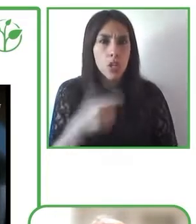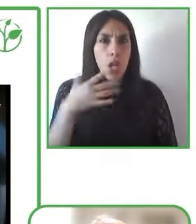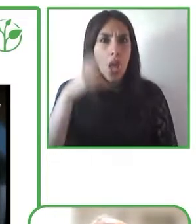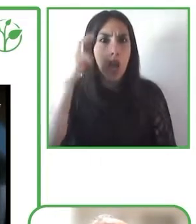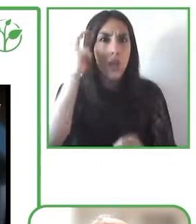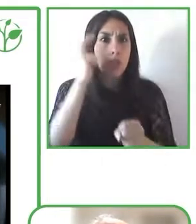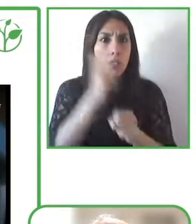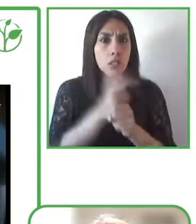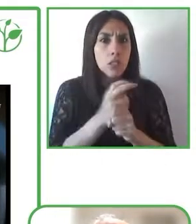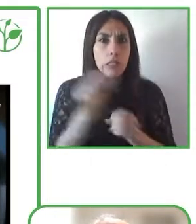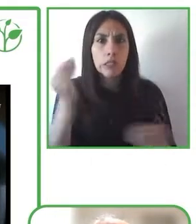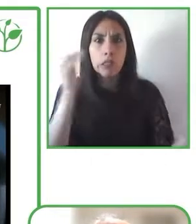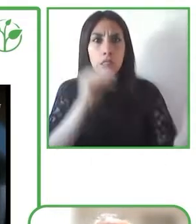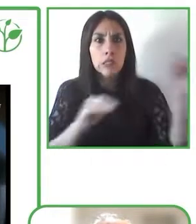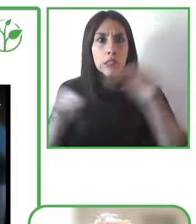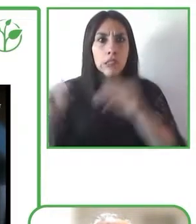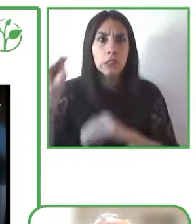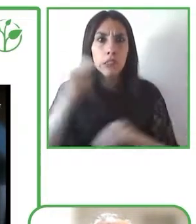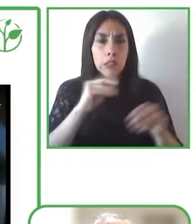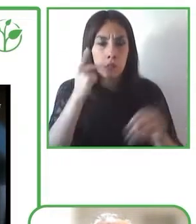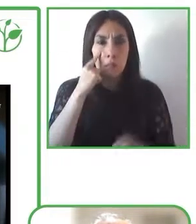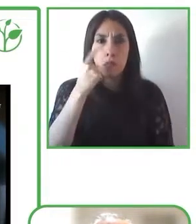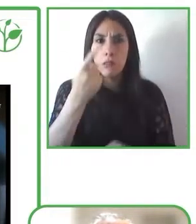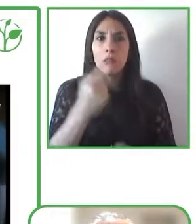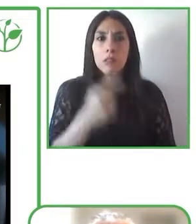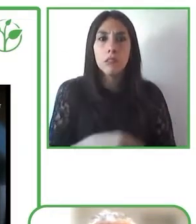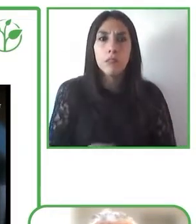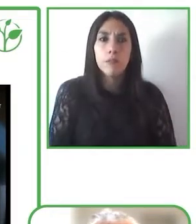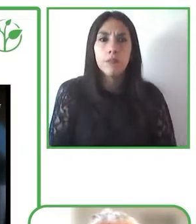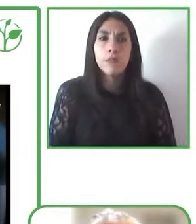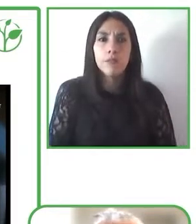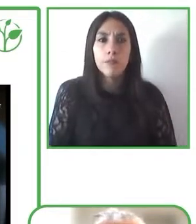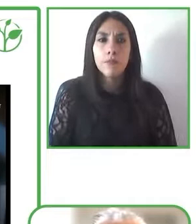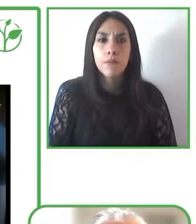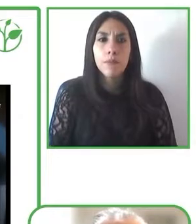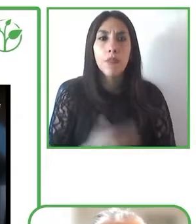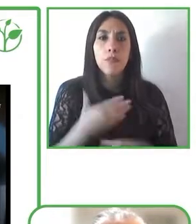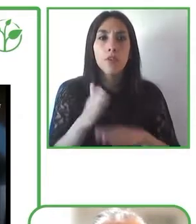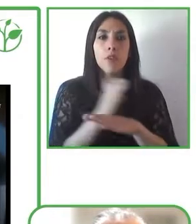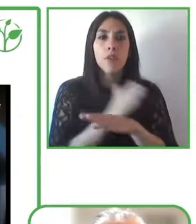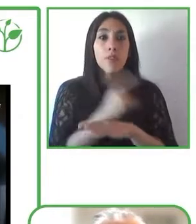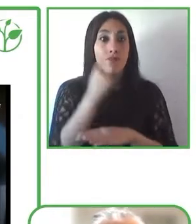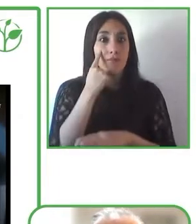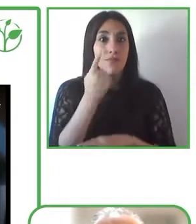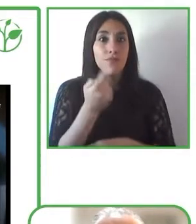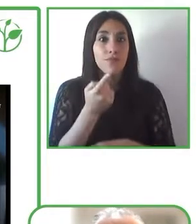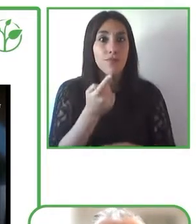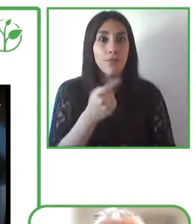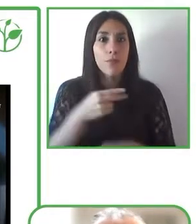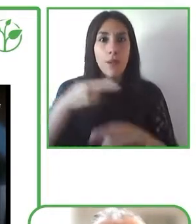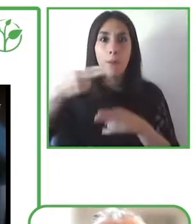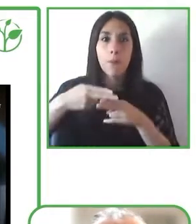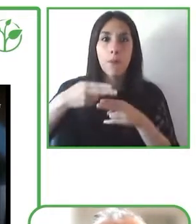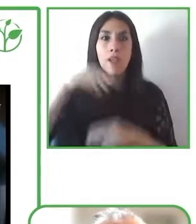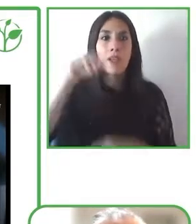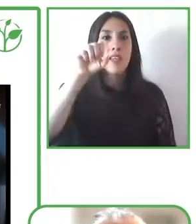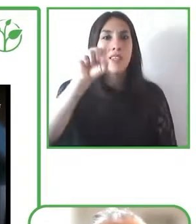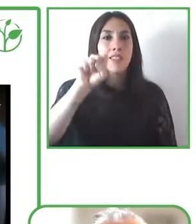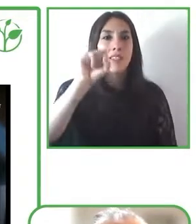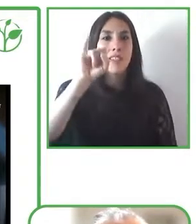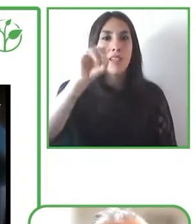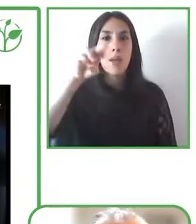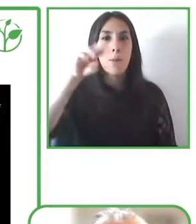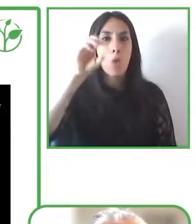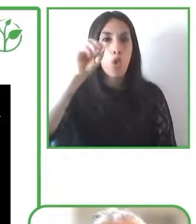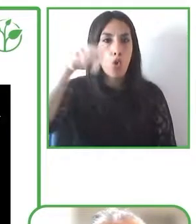with difficult words and I want to introduce Simón one of the speakers of Planeta Fácil